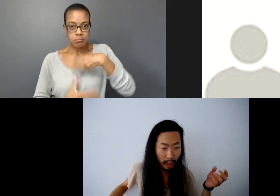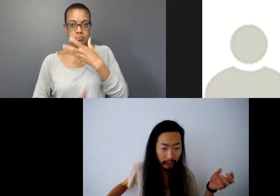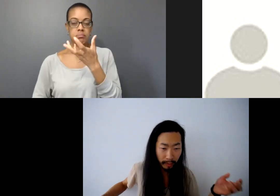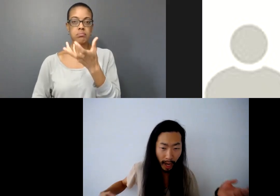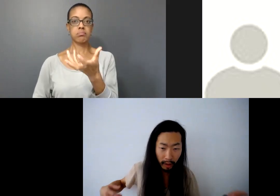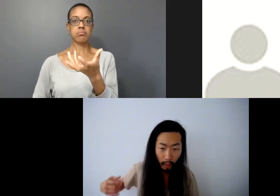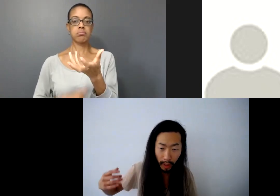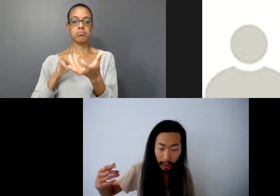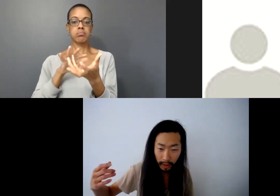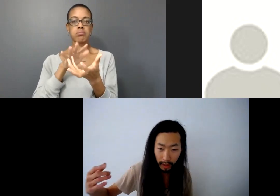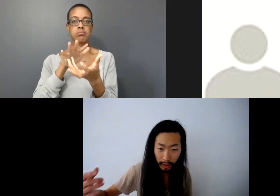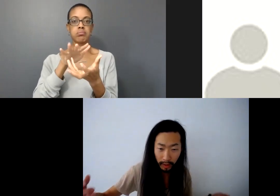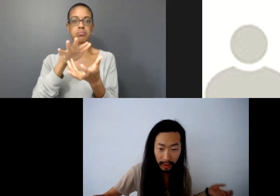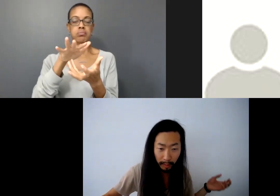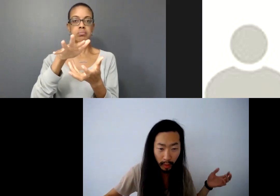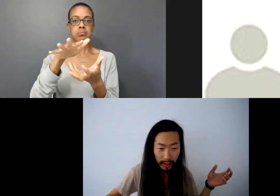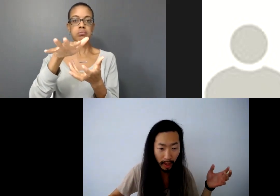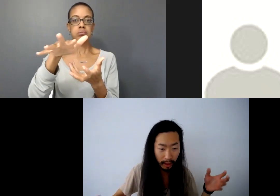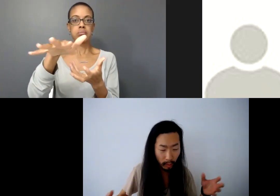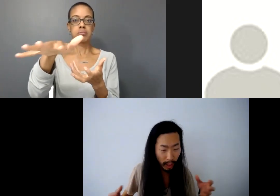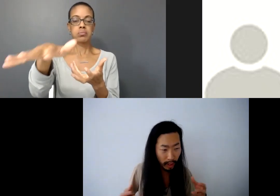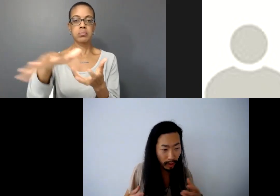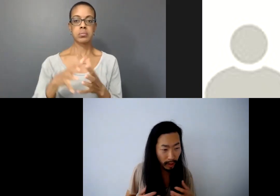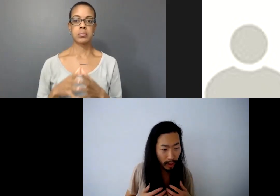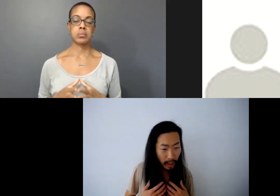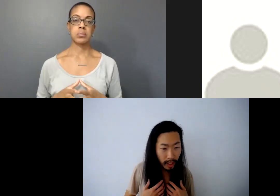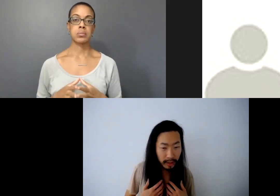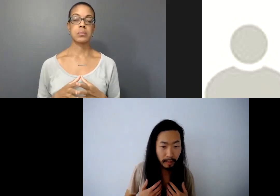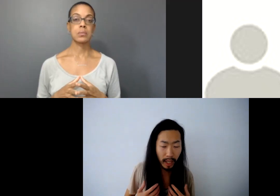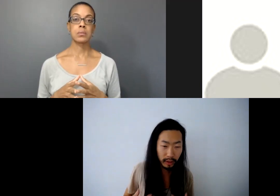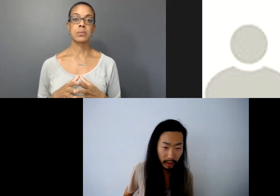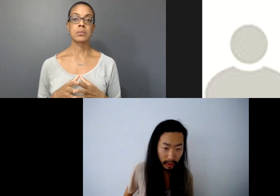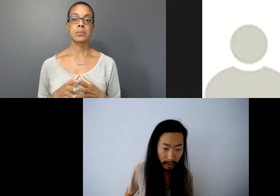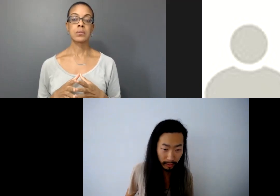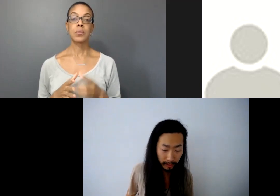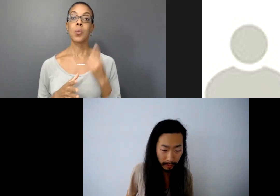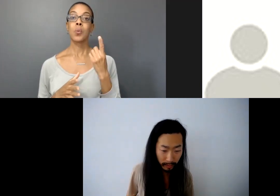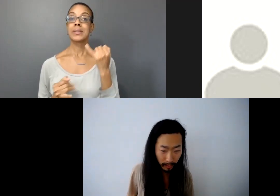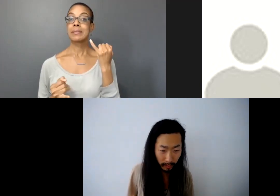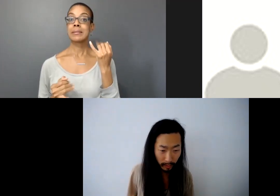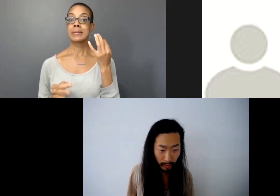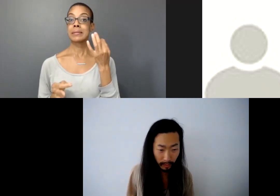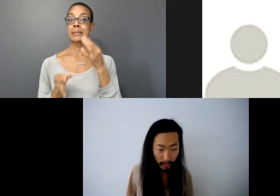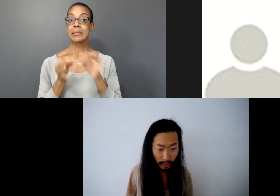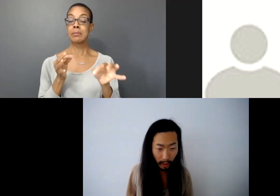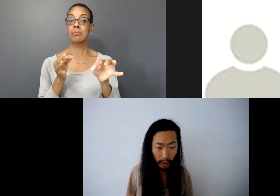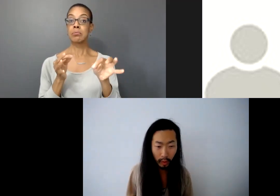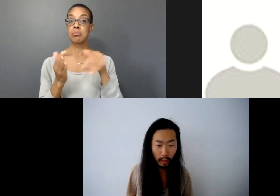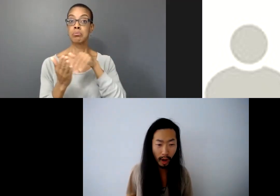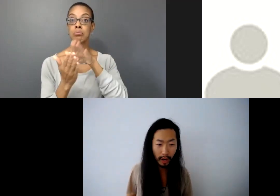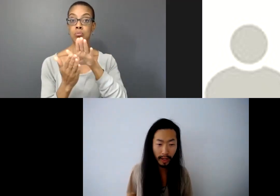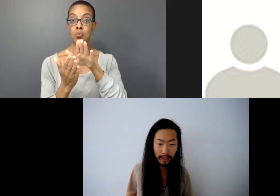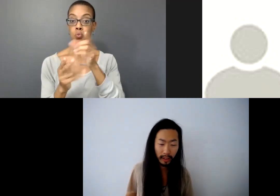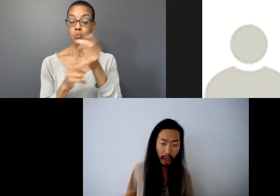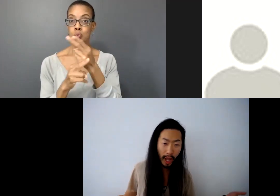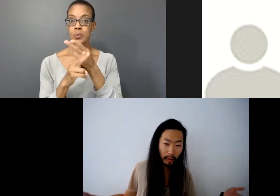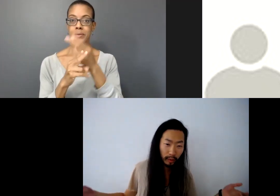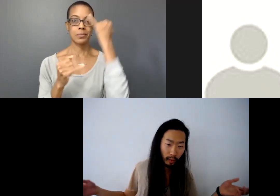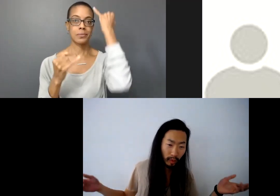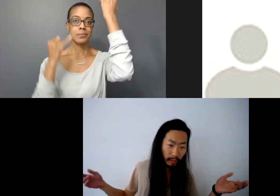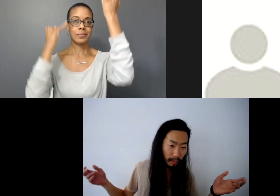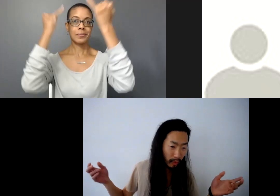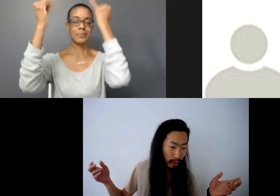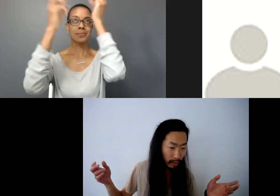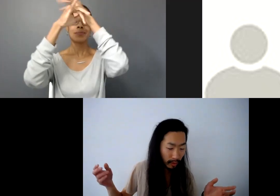Part of the pathway, the simplest pathway is imagination that we all acquire as a child.